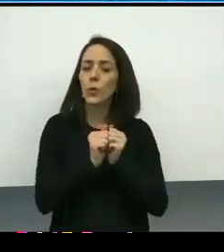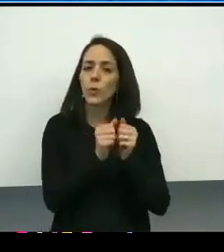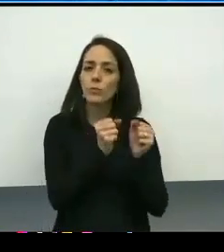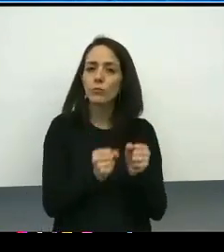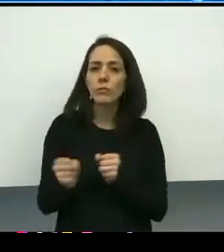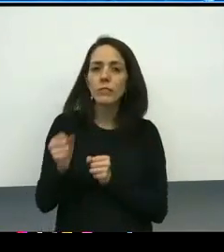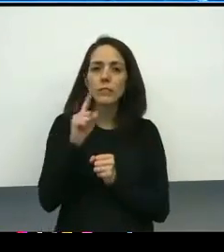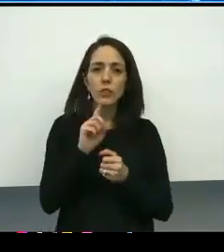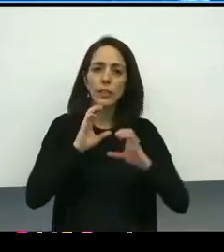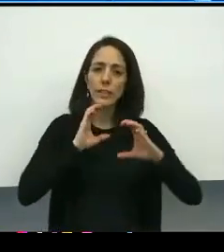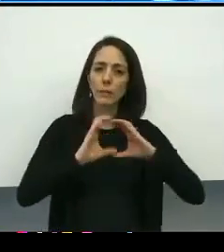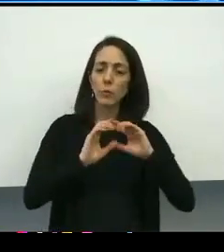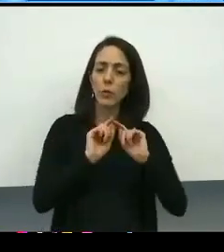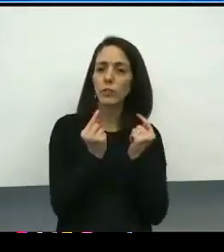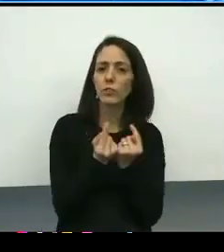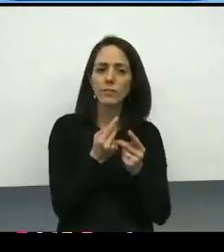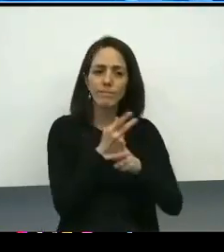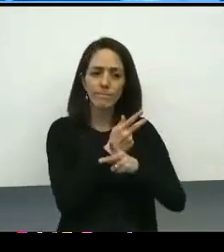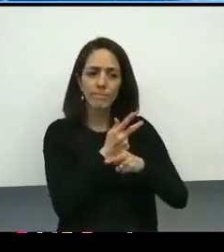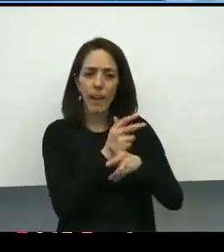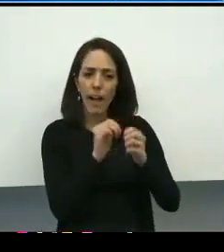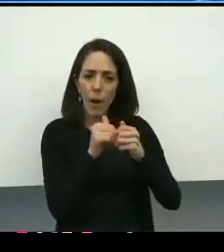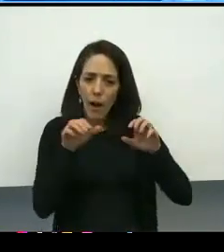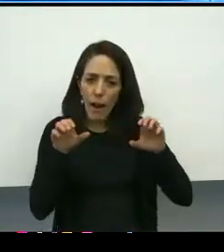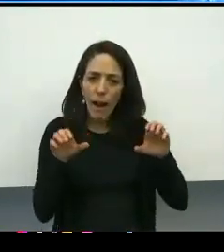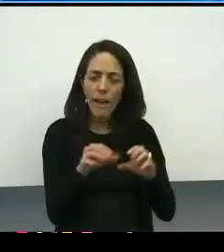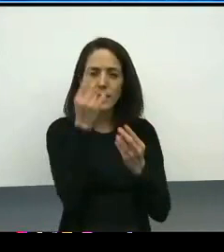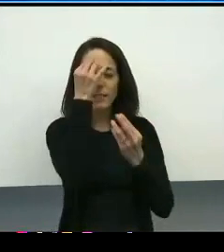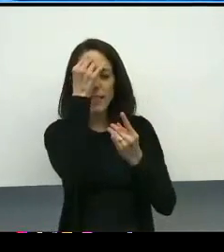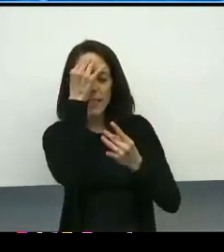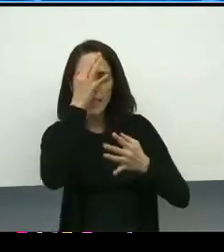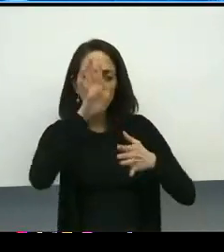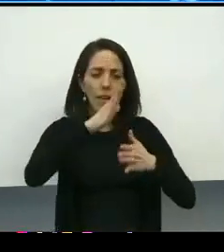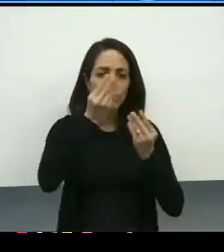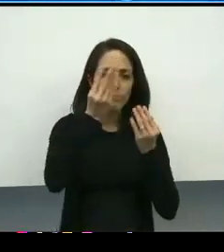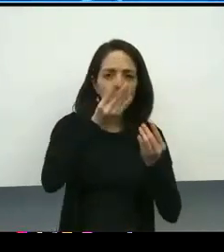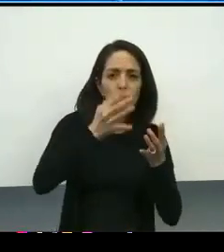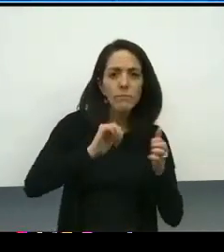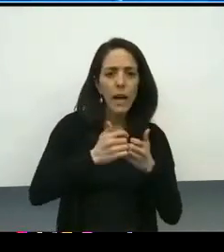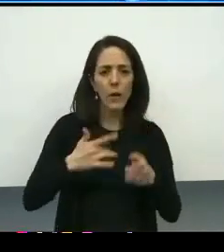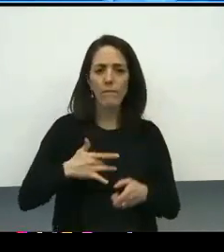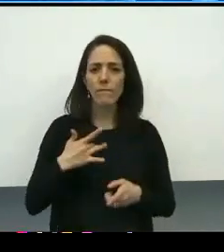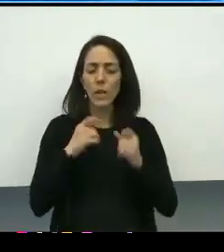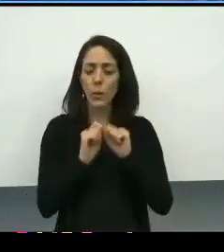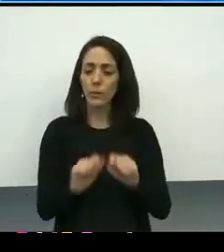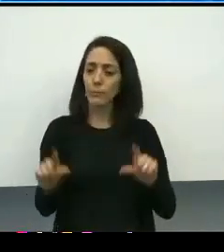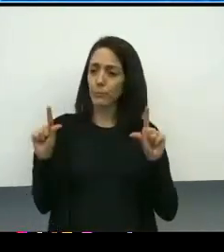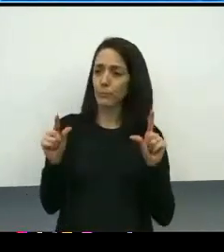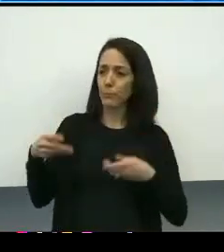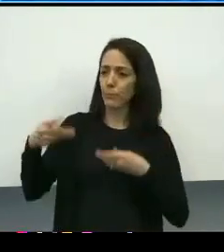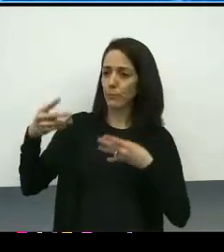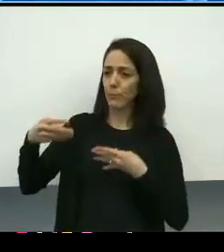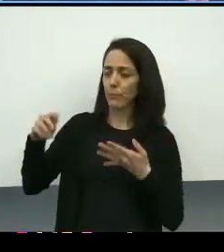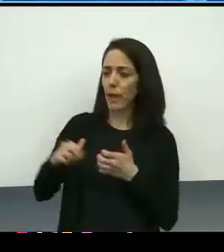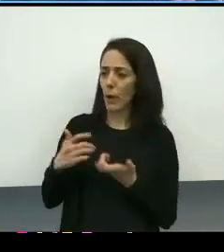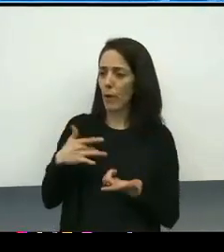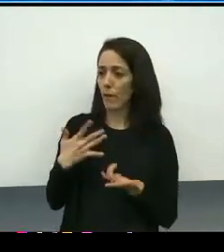to actively think about what the content, what the feel of these webpages should look like for both the oversight committee